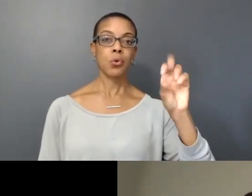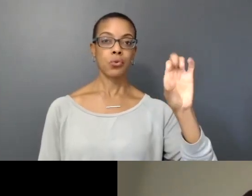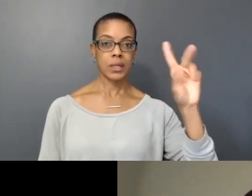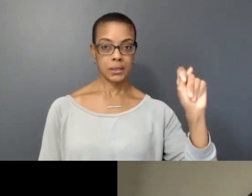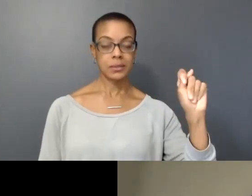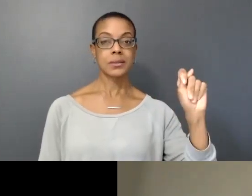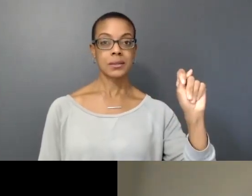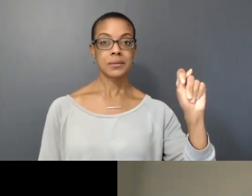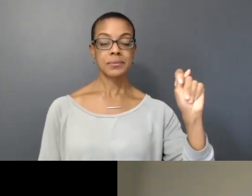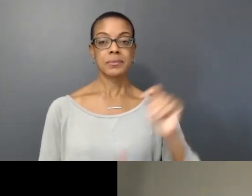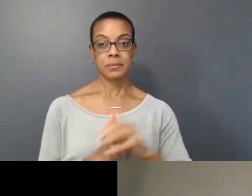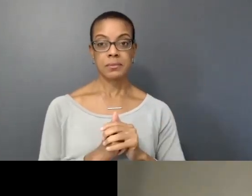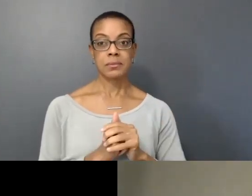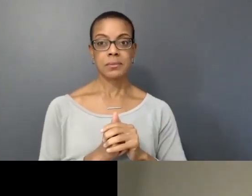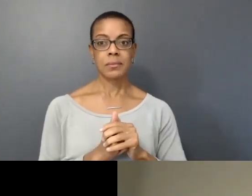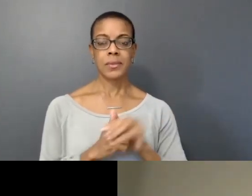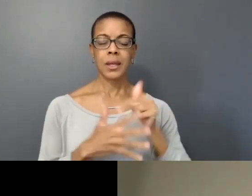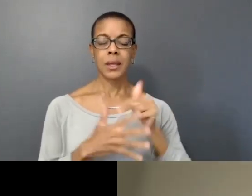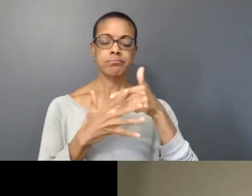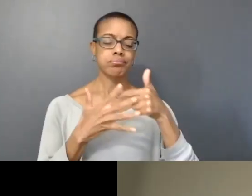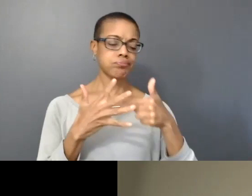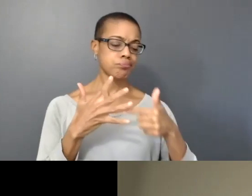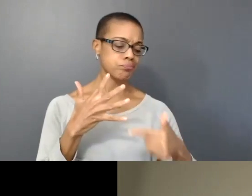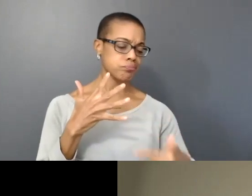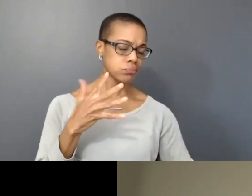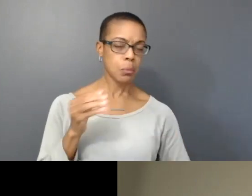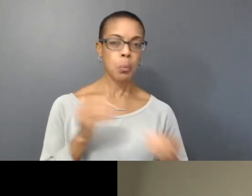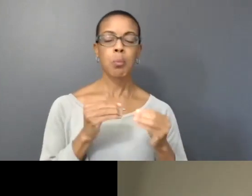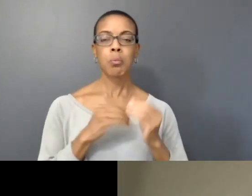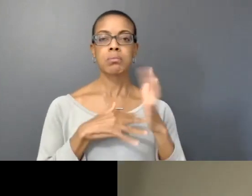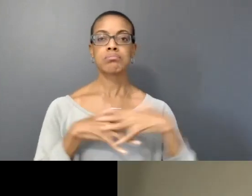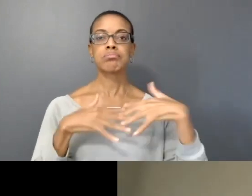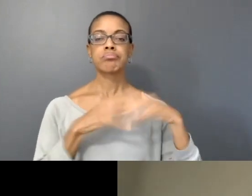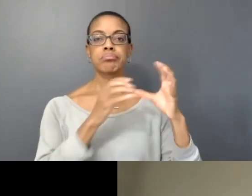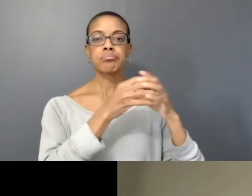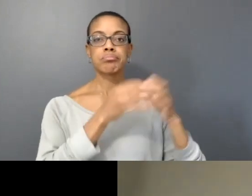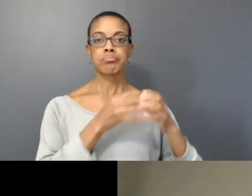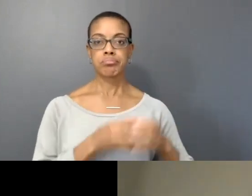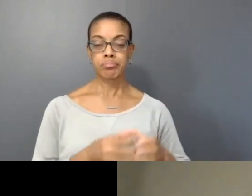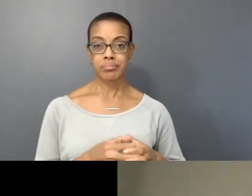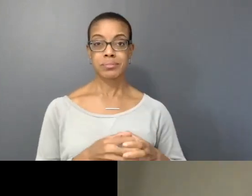as well as all of the other nations whose names we might have lost due